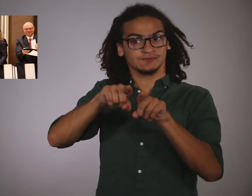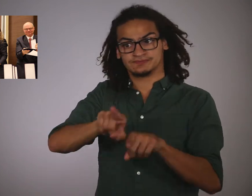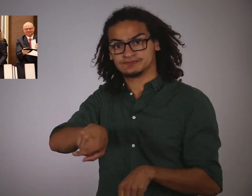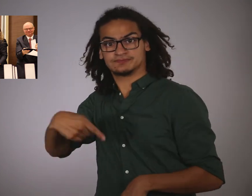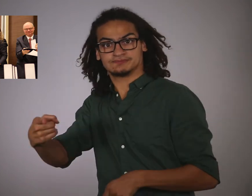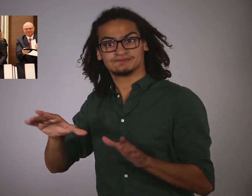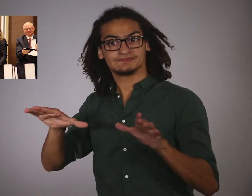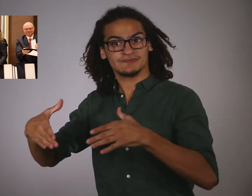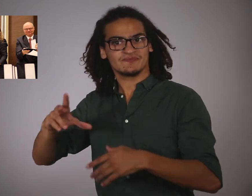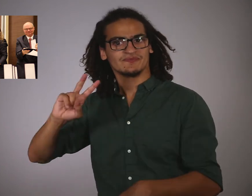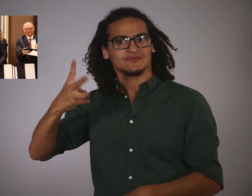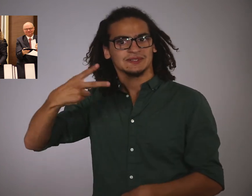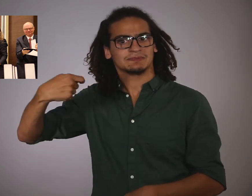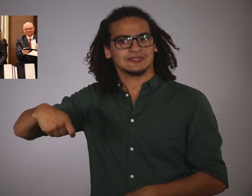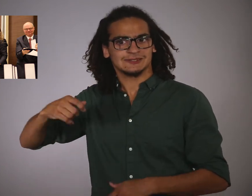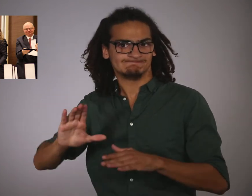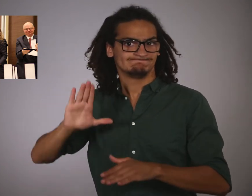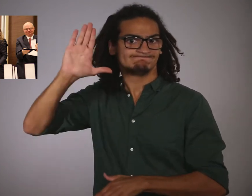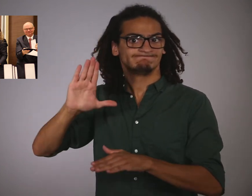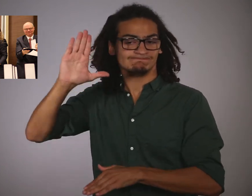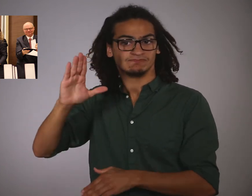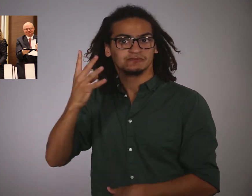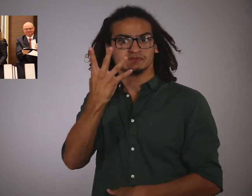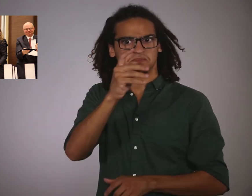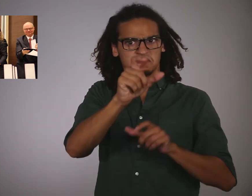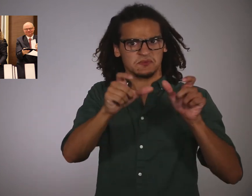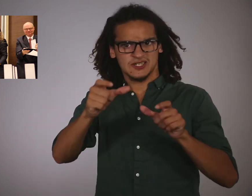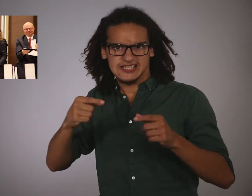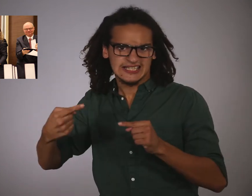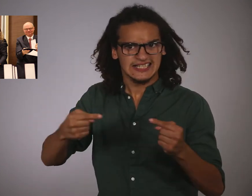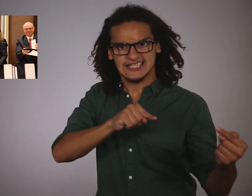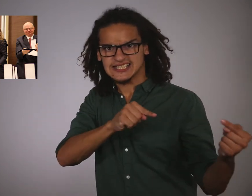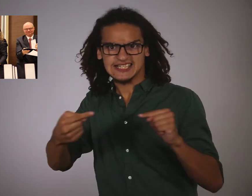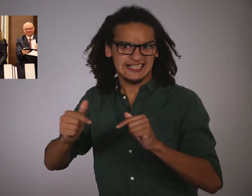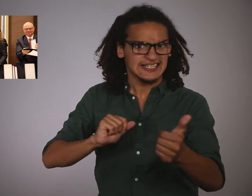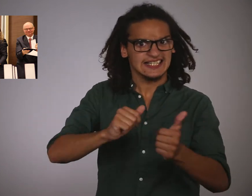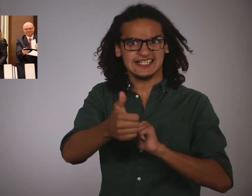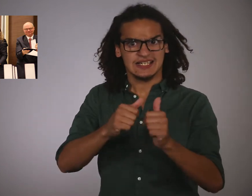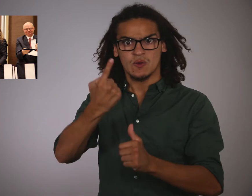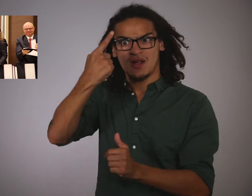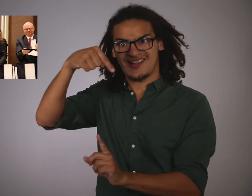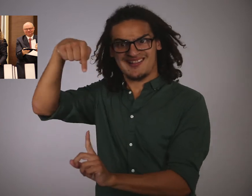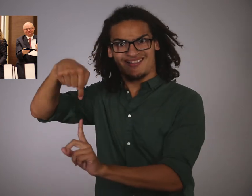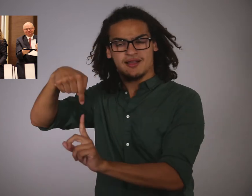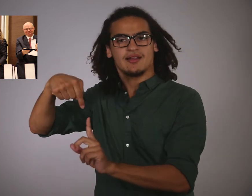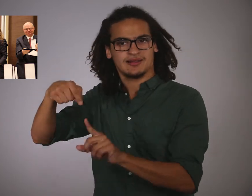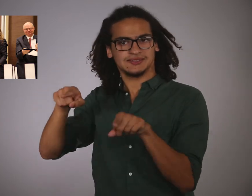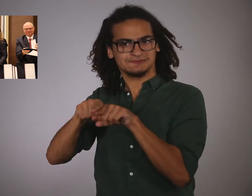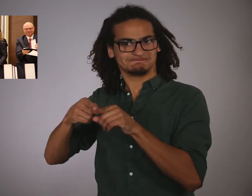Four people ran for the vice president position, including the incumbent